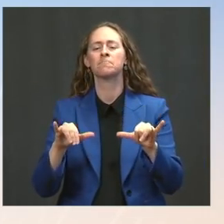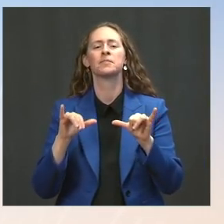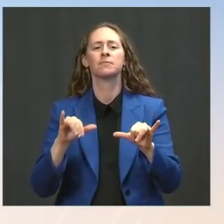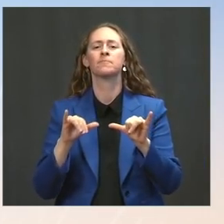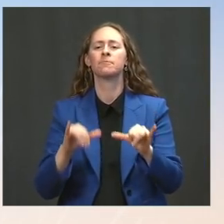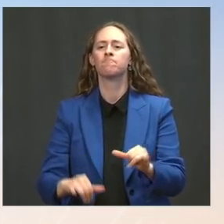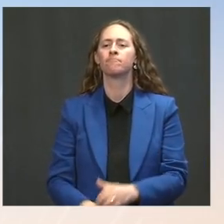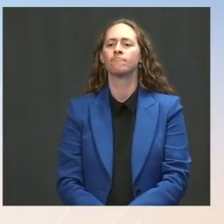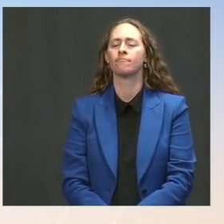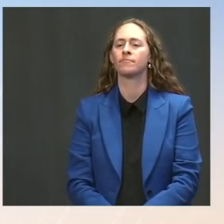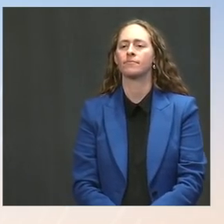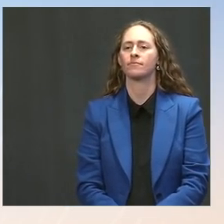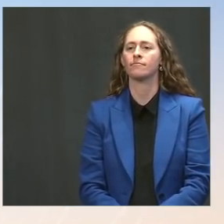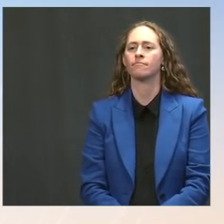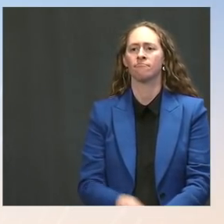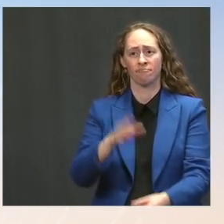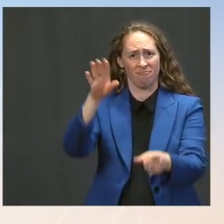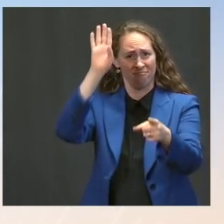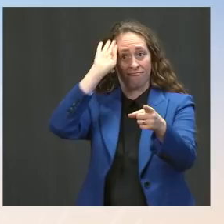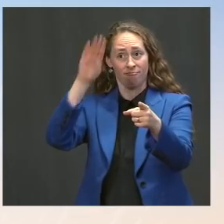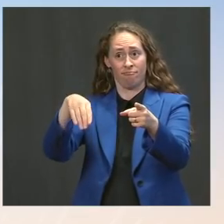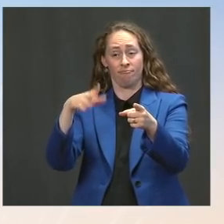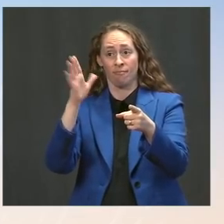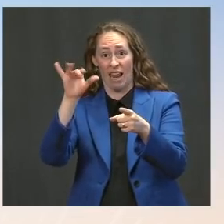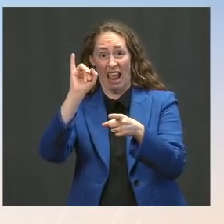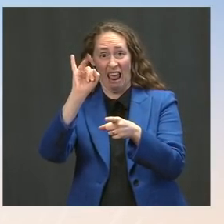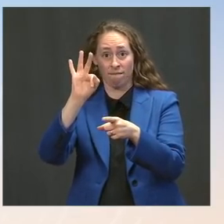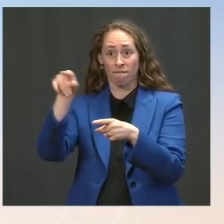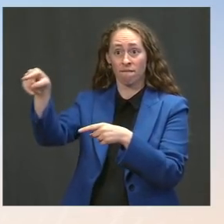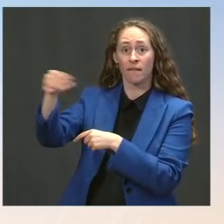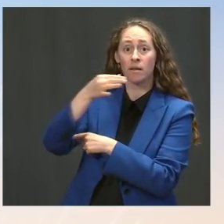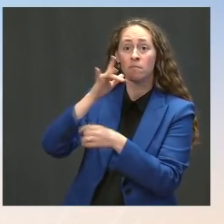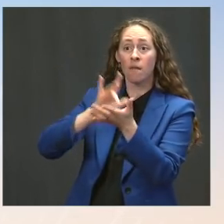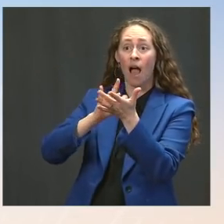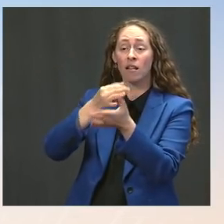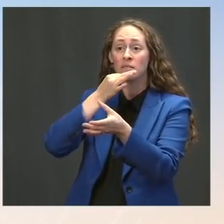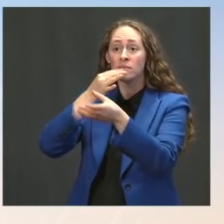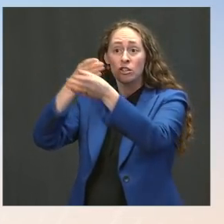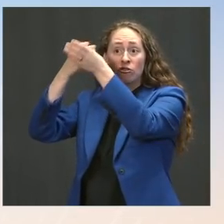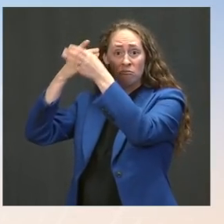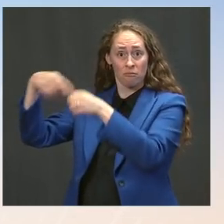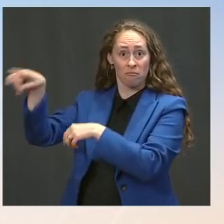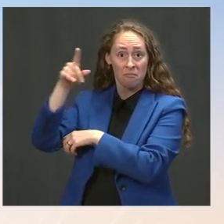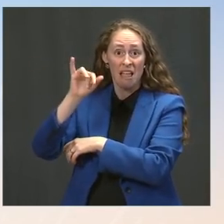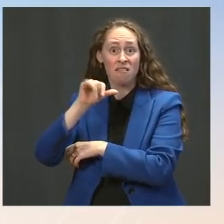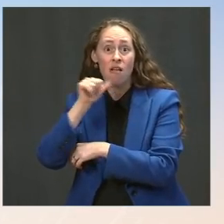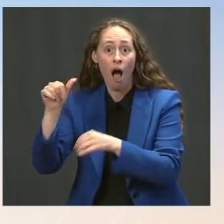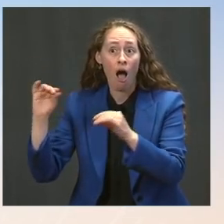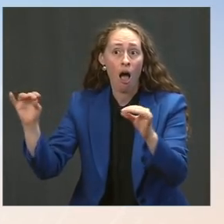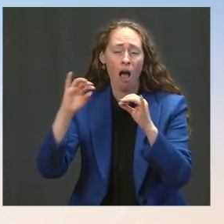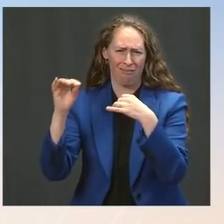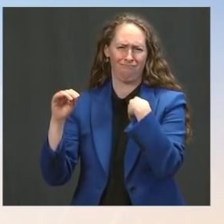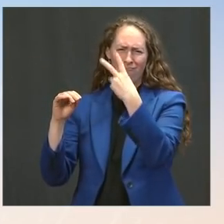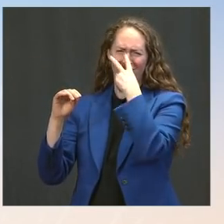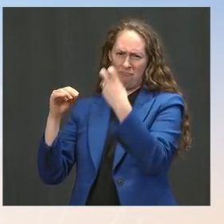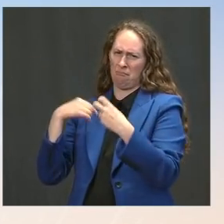if our health and medical experts were not having active -- an active discussion about how to protect -- best protect the American people.